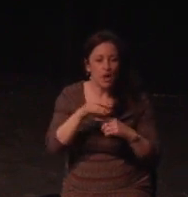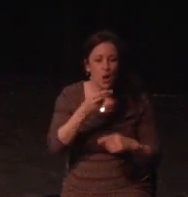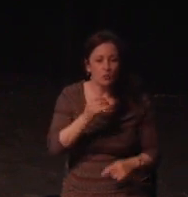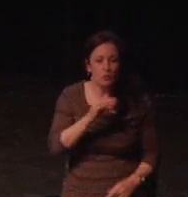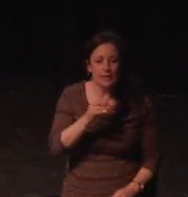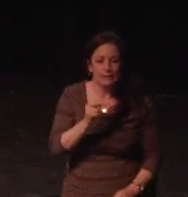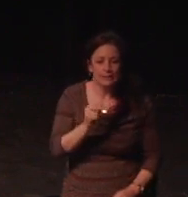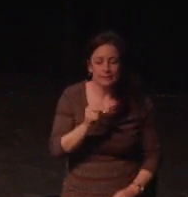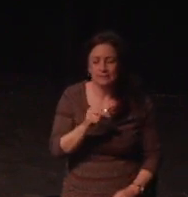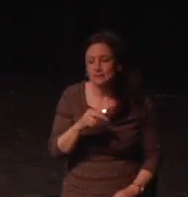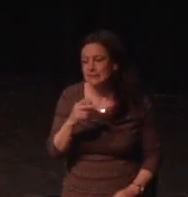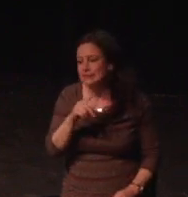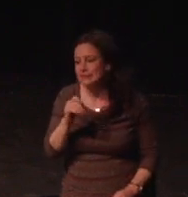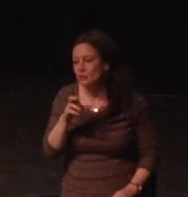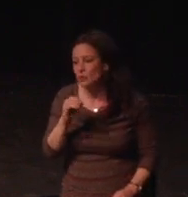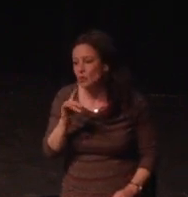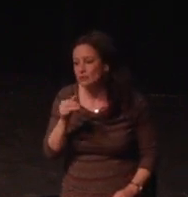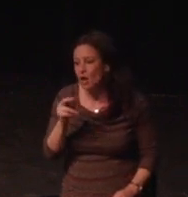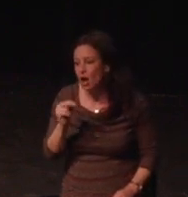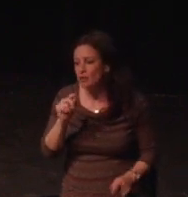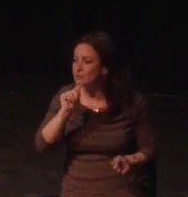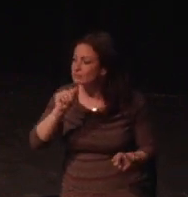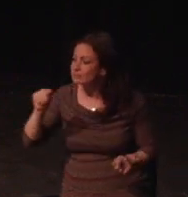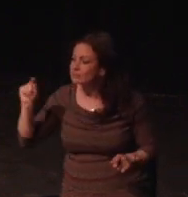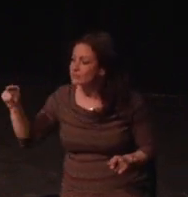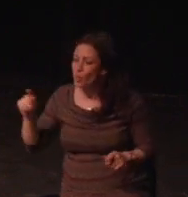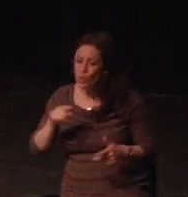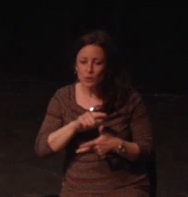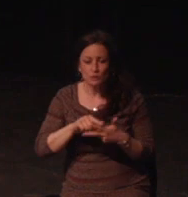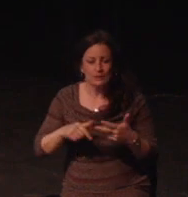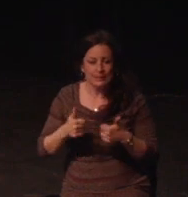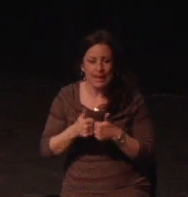I had this connective tissue disorder that makes me very fragile.